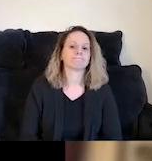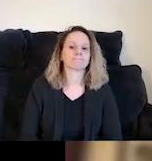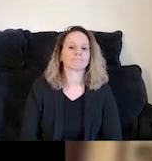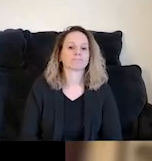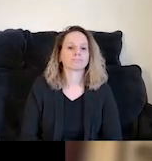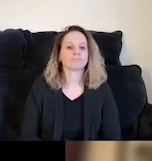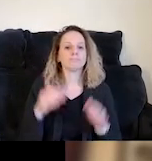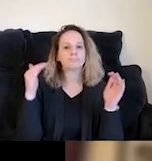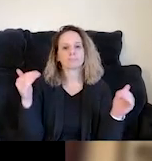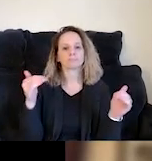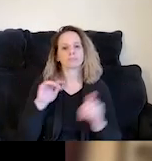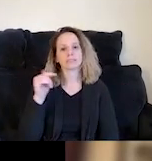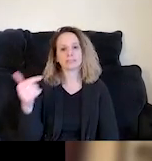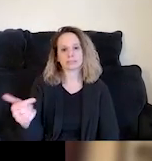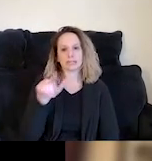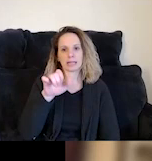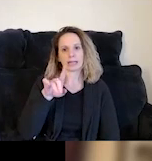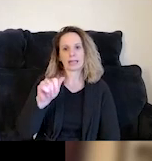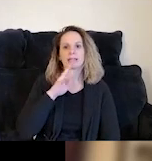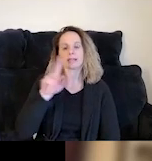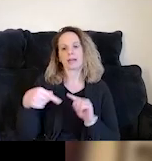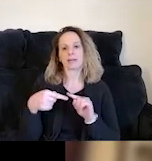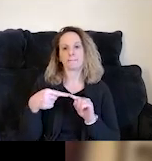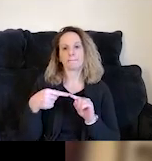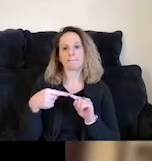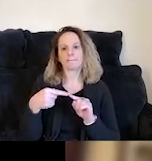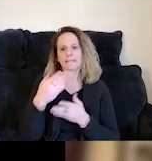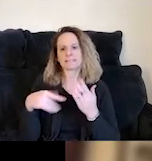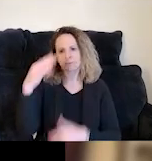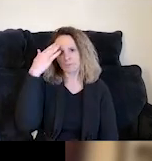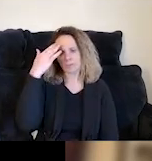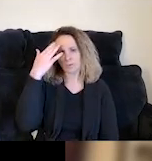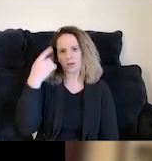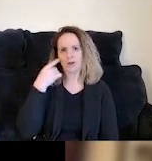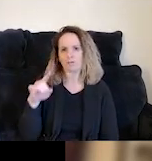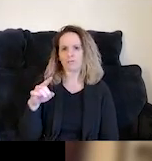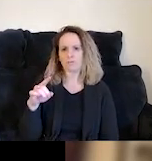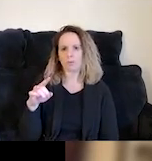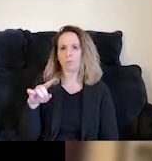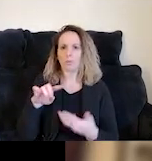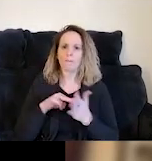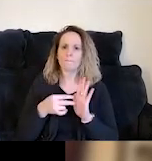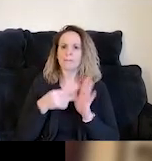Next, I'm gonna pass it off to Leila, who's gonna talk a little bit about what some of you may know in terms of what it means to serve this population,